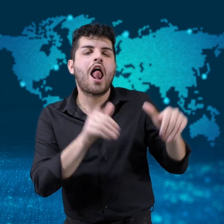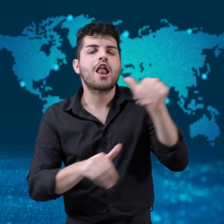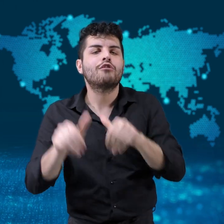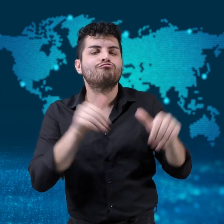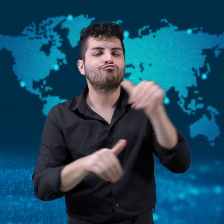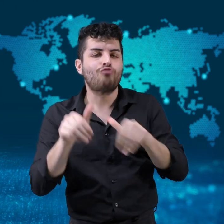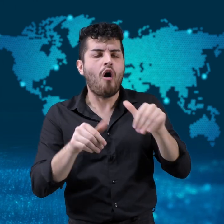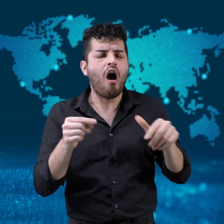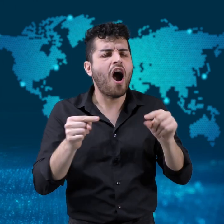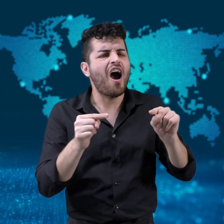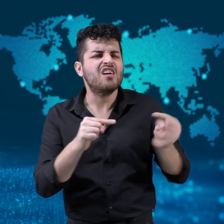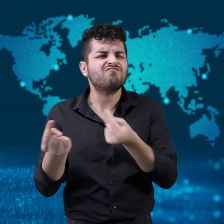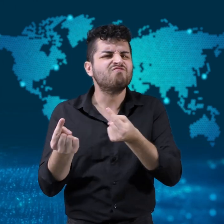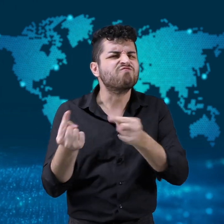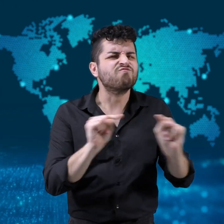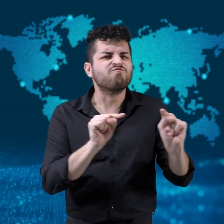In Belarus,